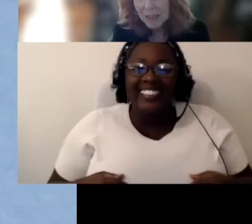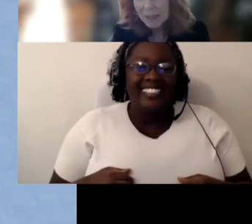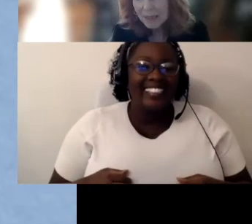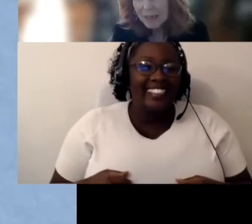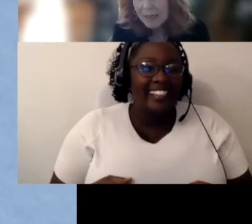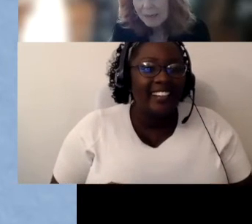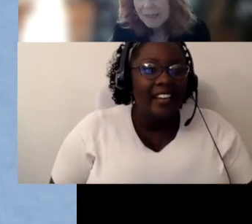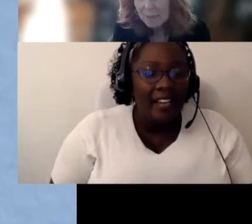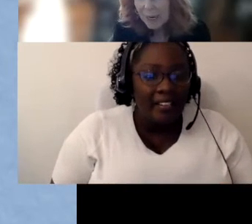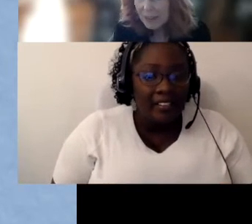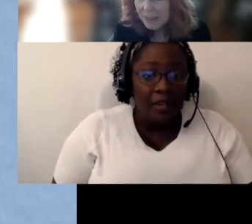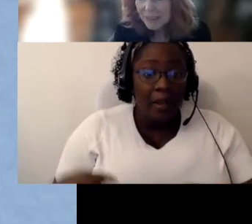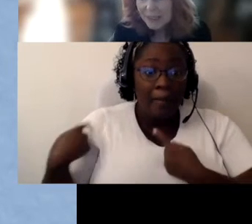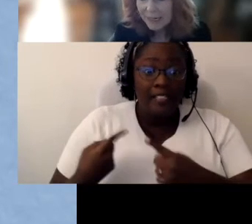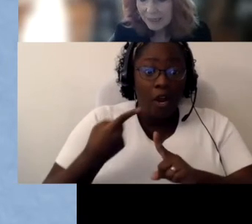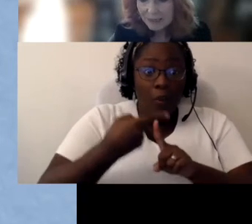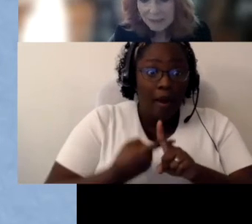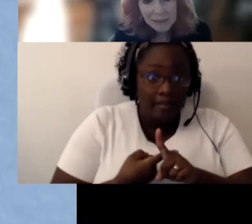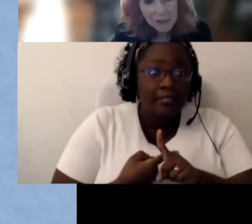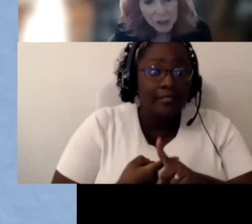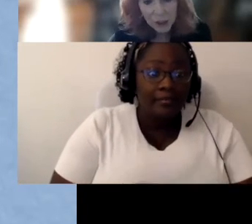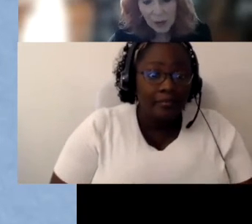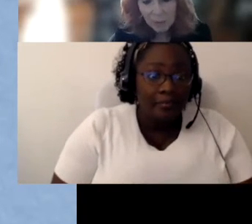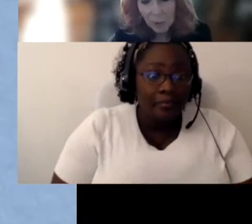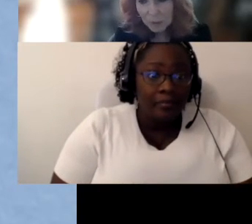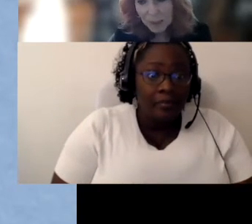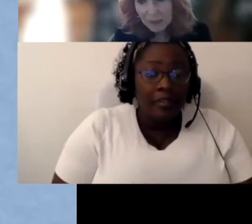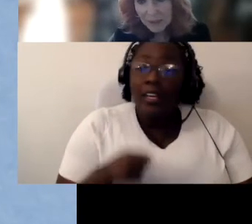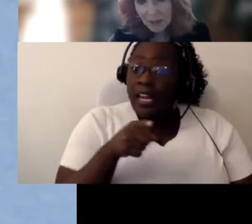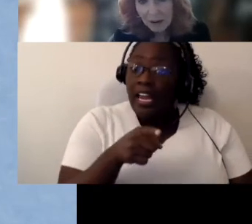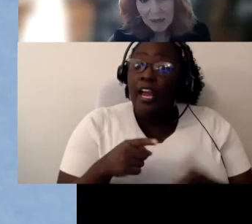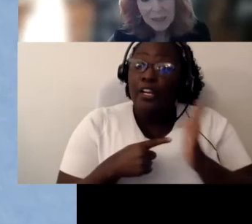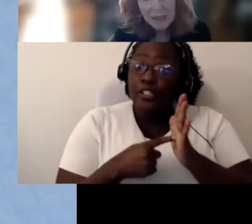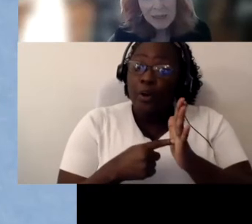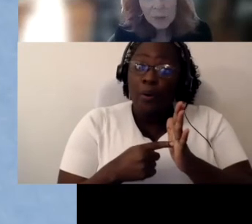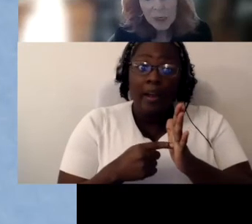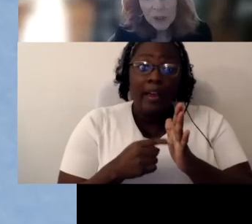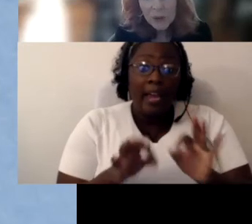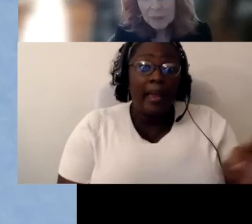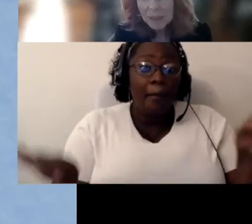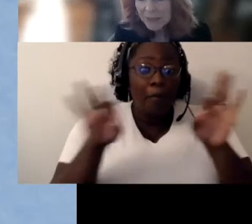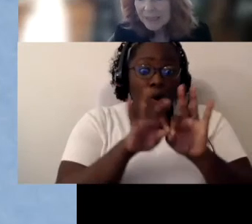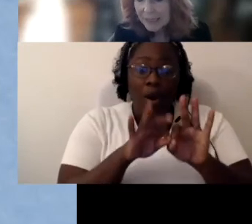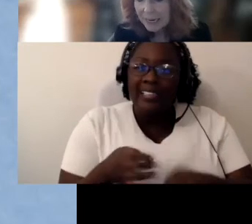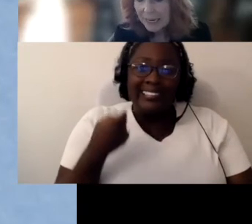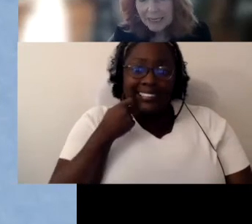month. This parent, again, to show how important the parents are. The one who emailed me today